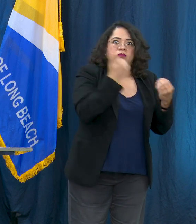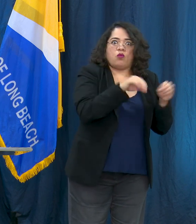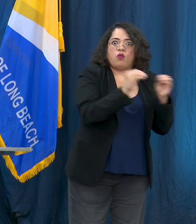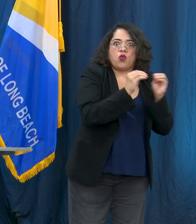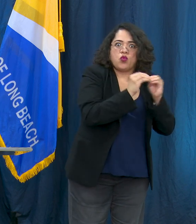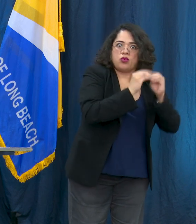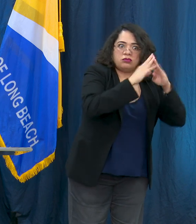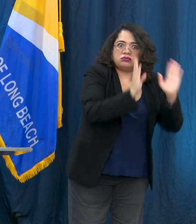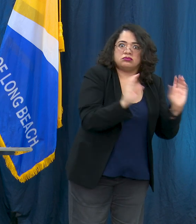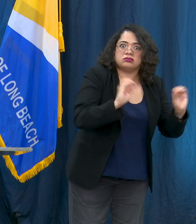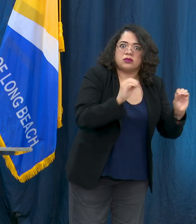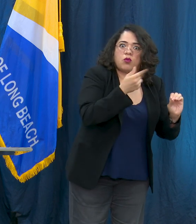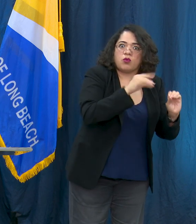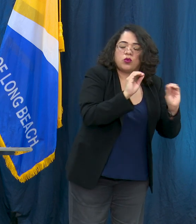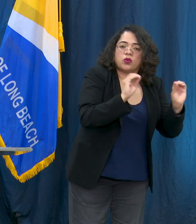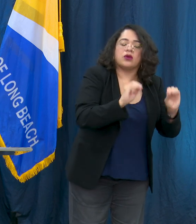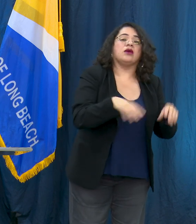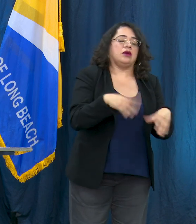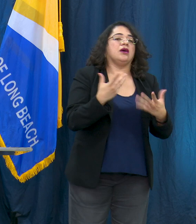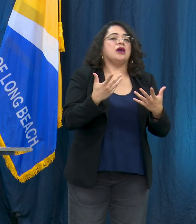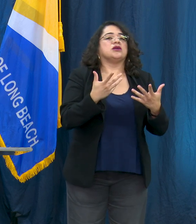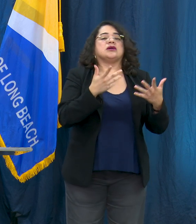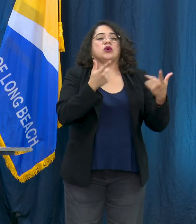likely that they are to start to develop a mental health condition from the